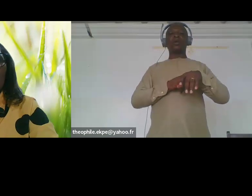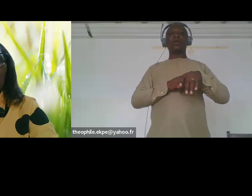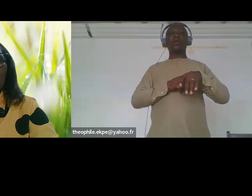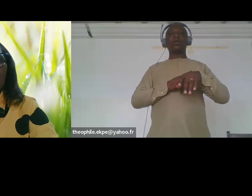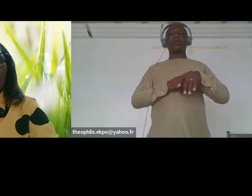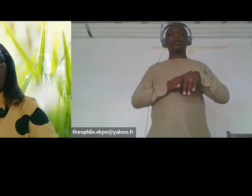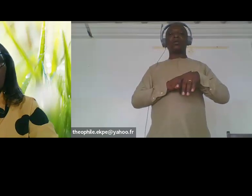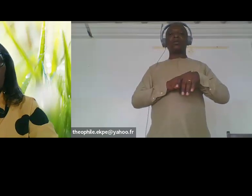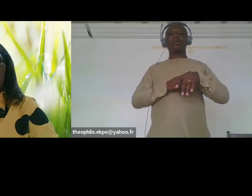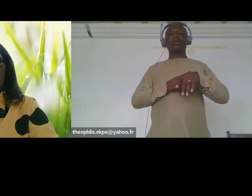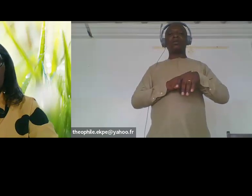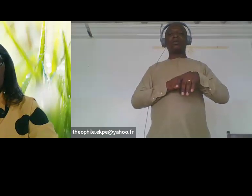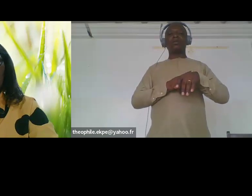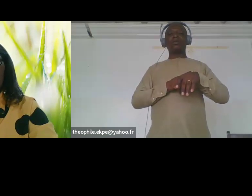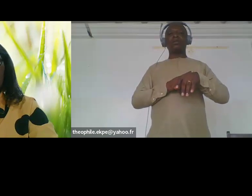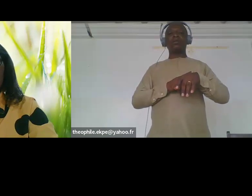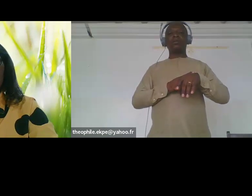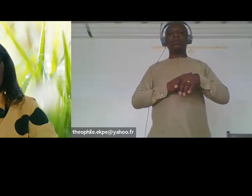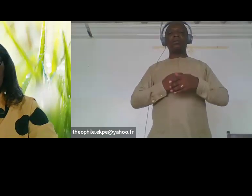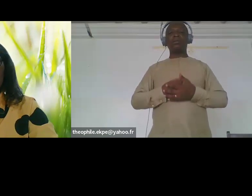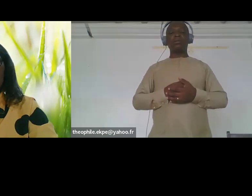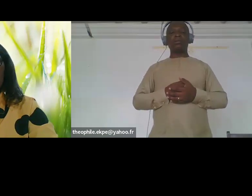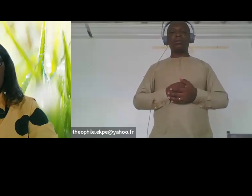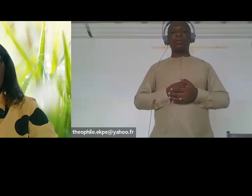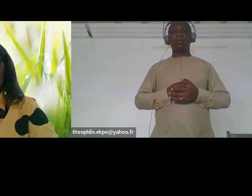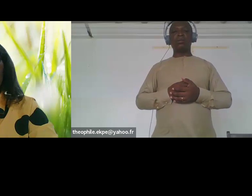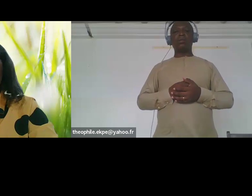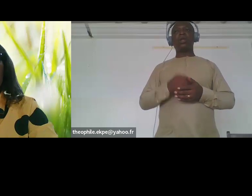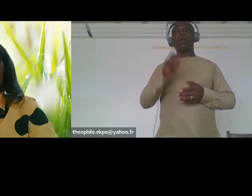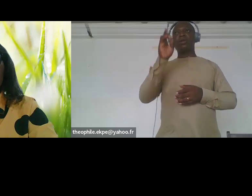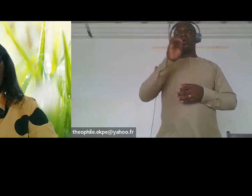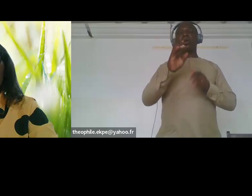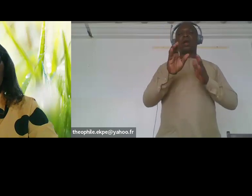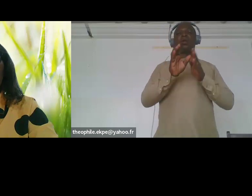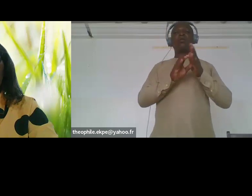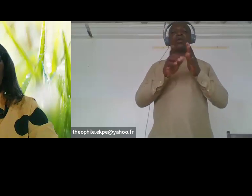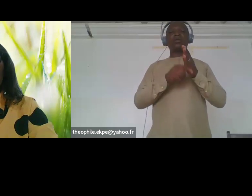although the un crpd requires state parties to ensure participation of